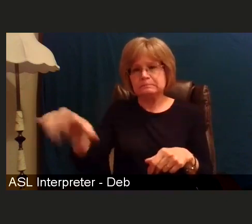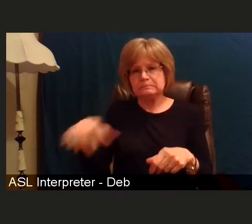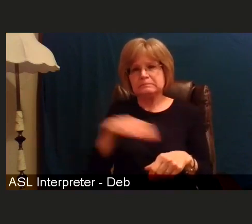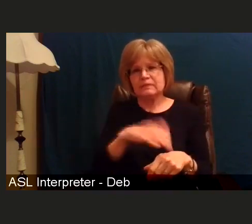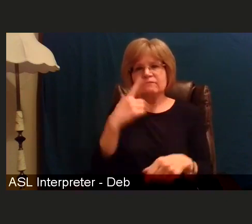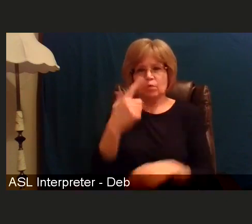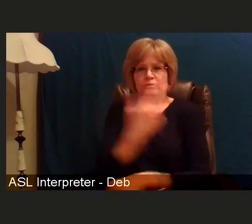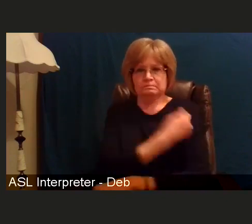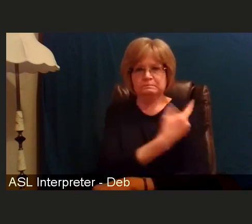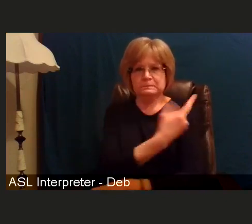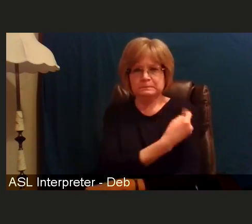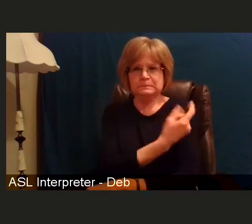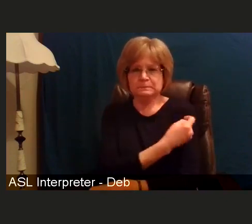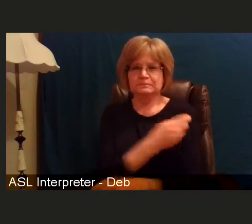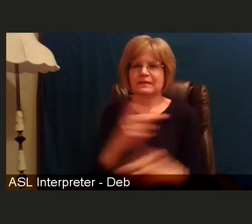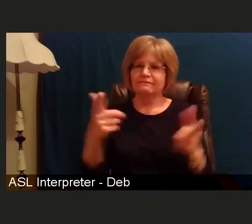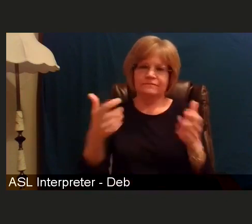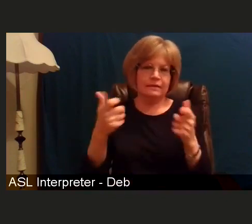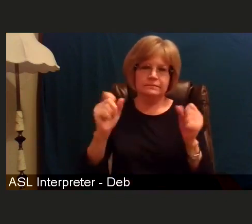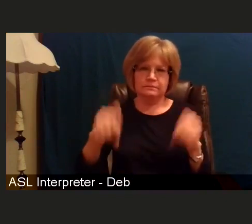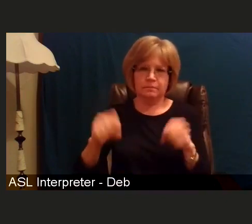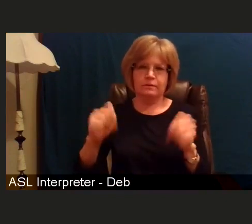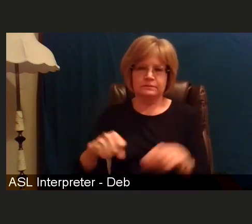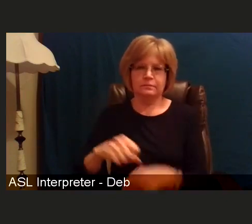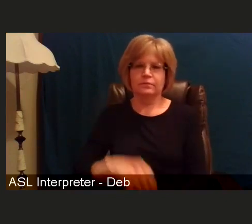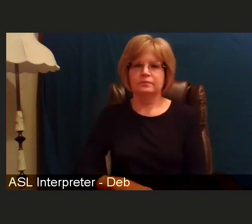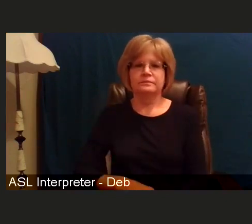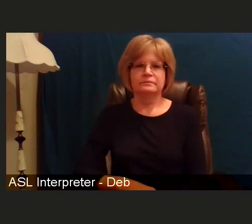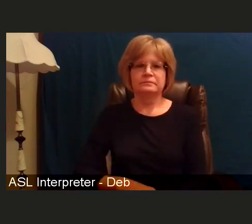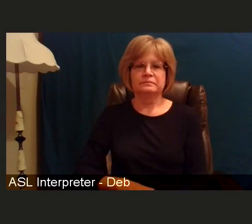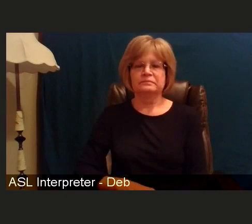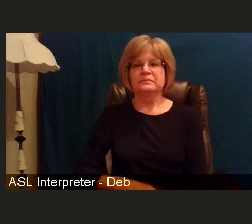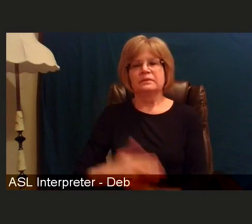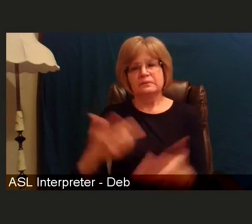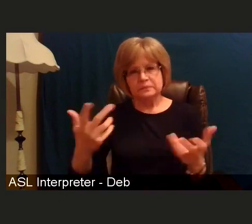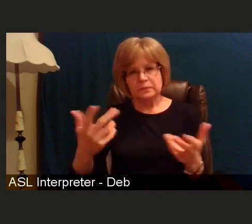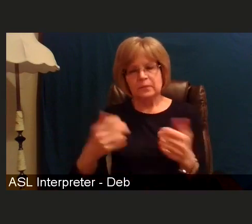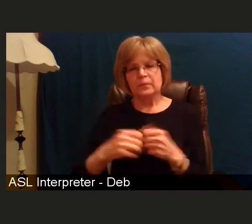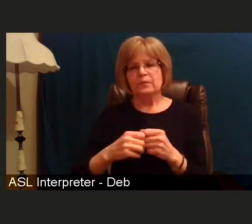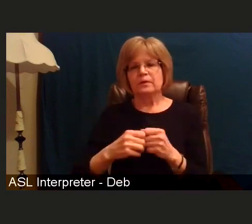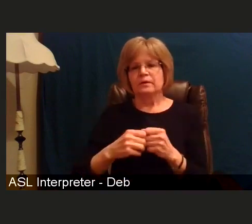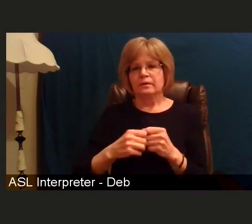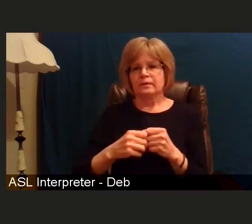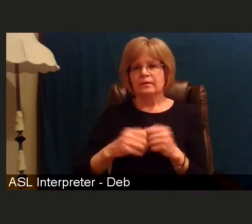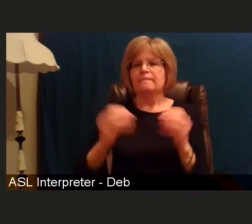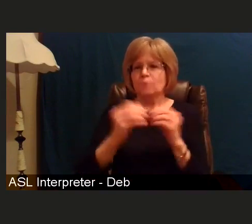as quickly as possible. So probably, actually more to come on that,